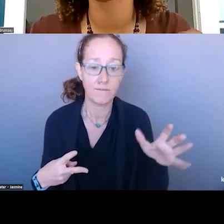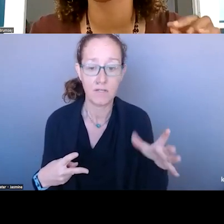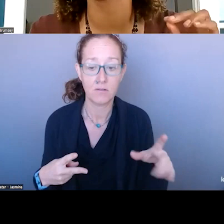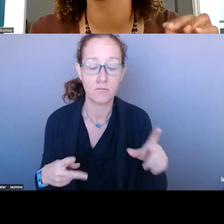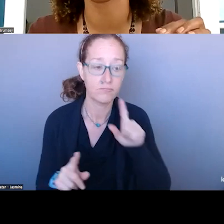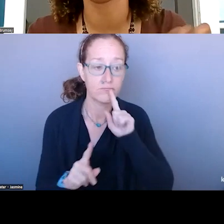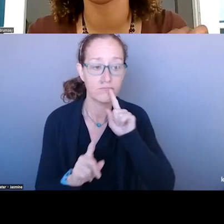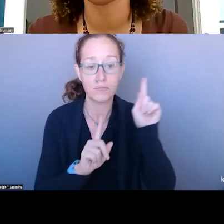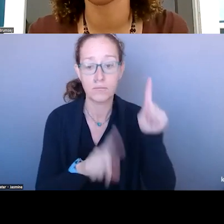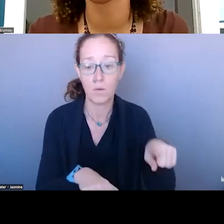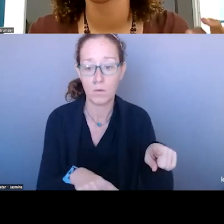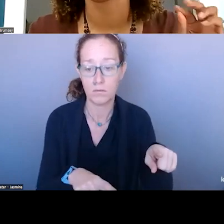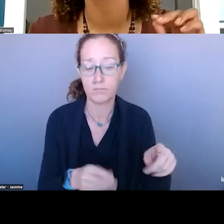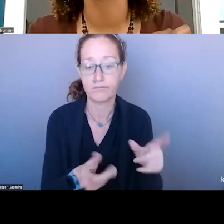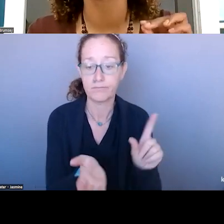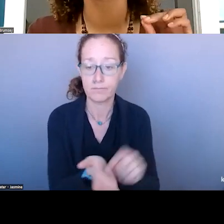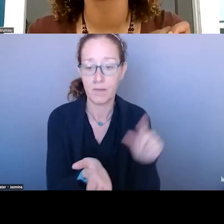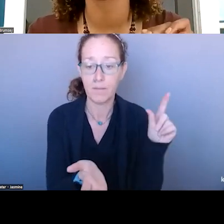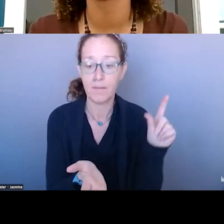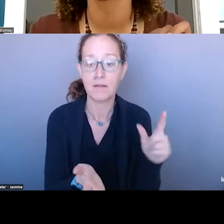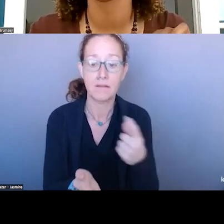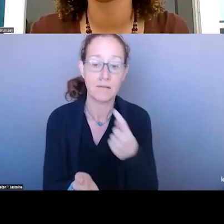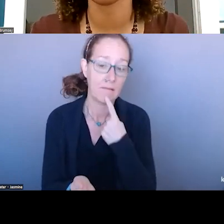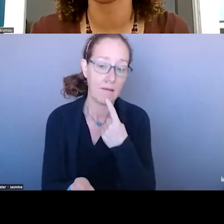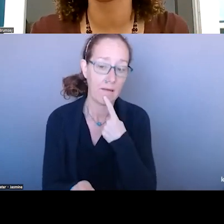ROSE AFTER TWO YEARS OF DECLINE.